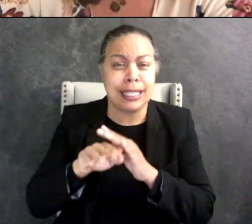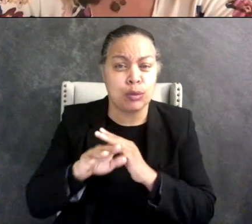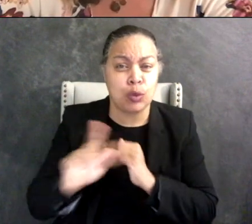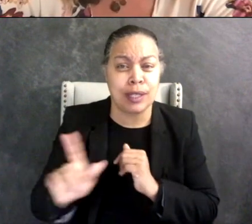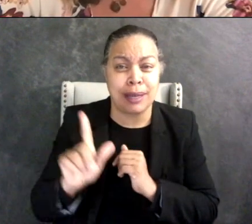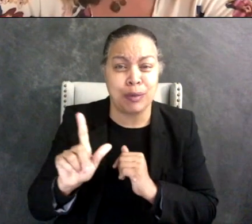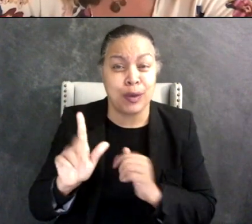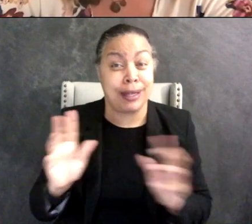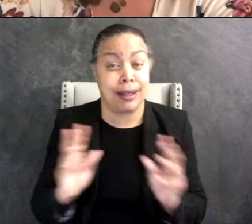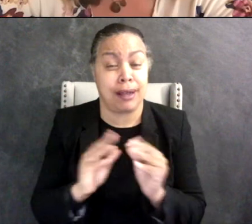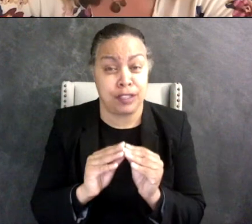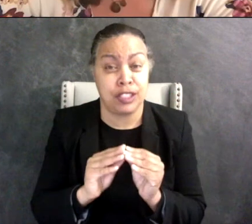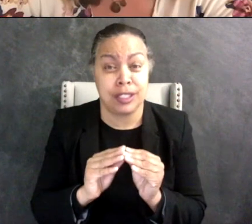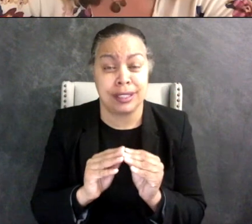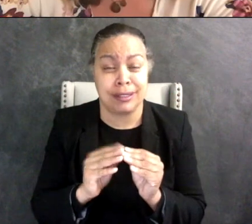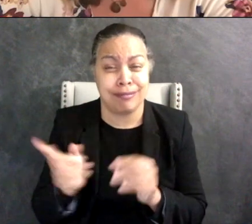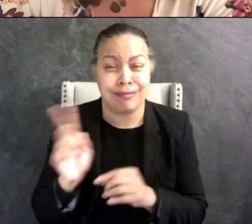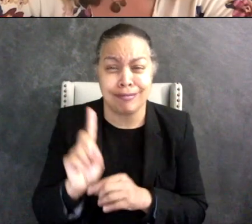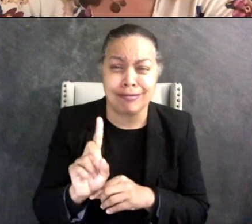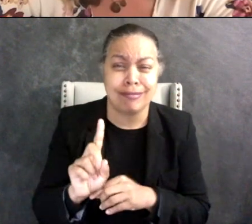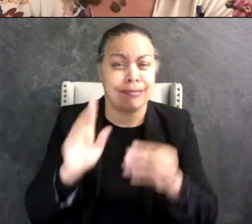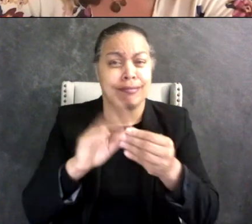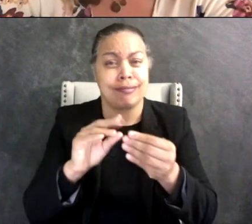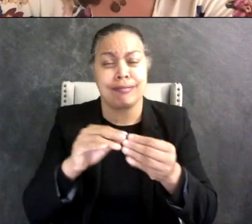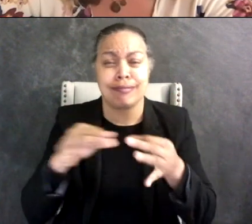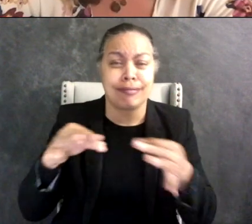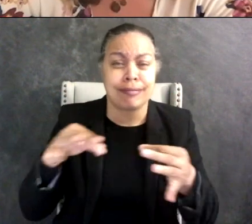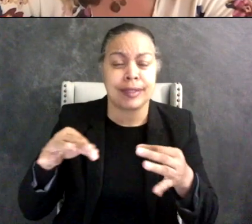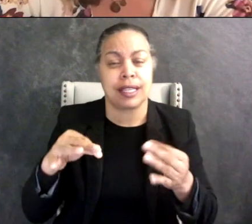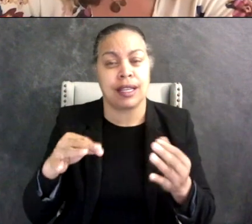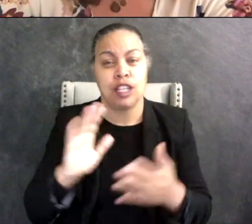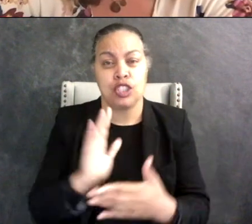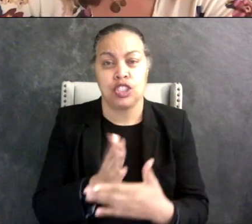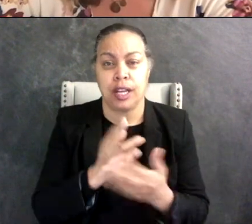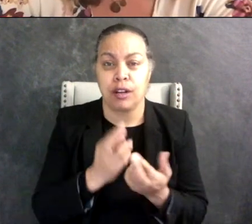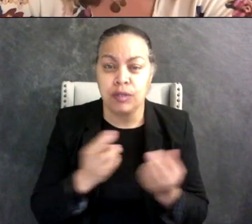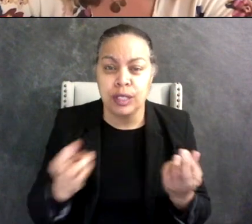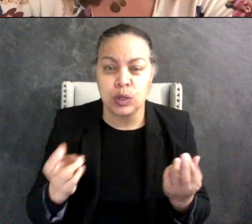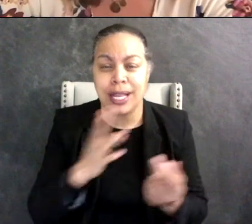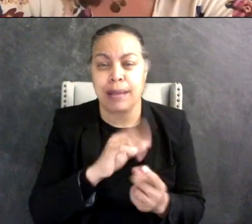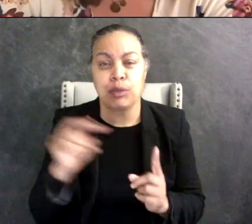kind of share these resources and perspectives with other librarians and to try to really hope